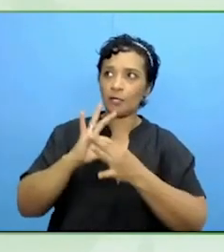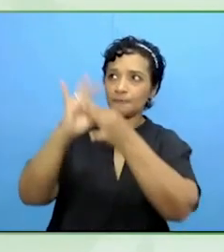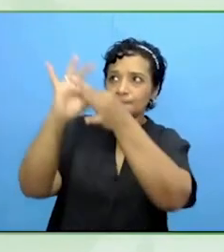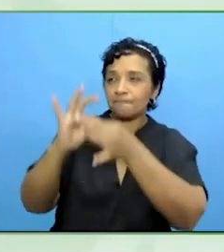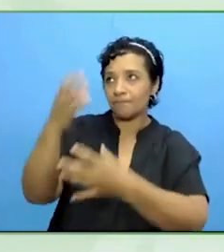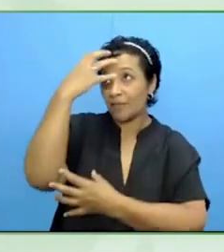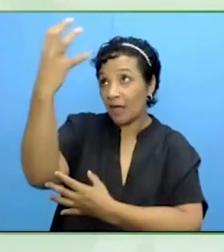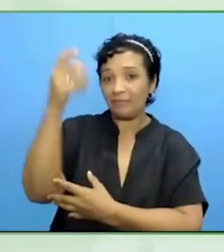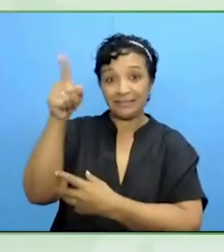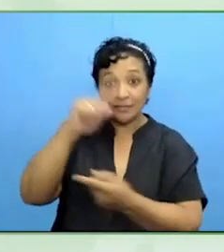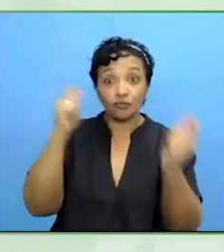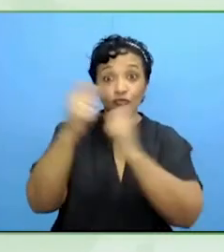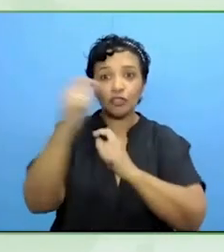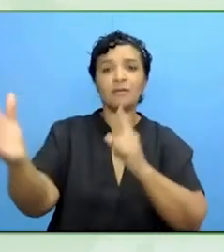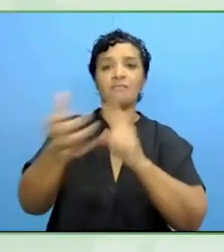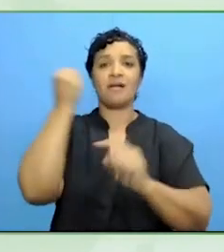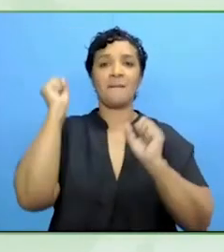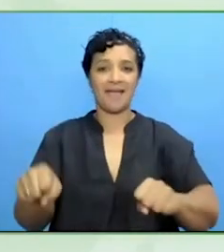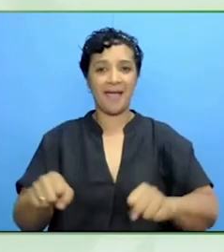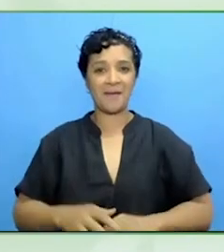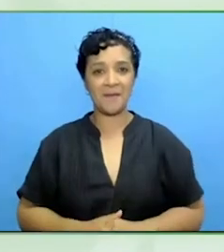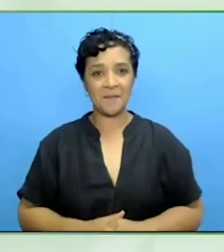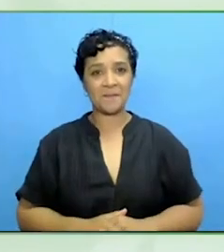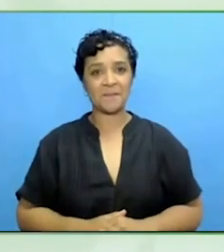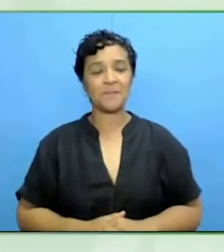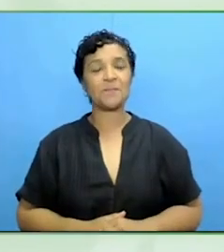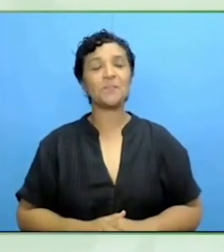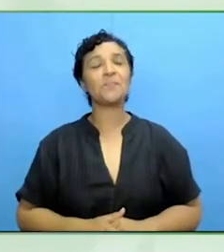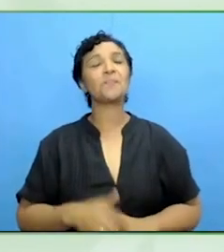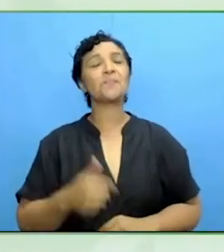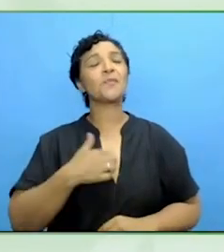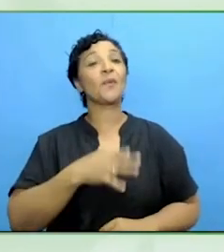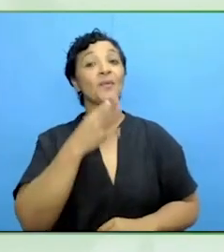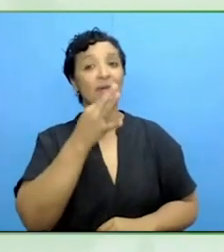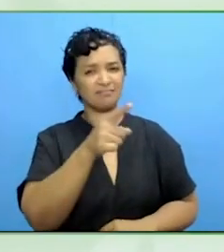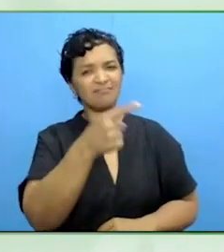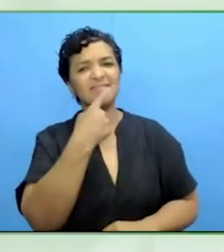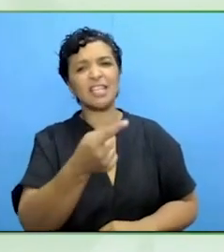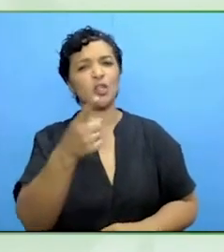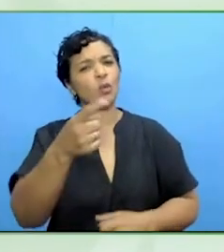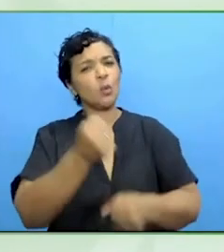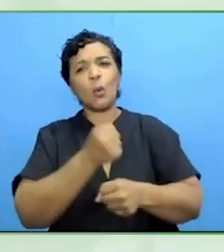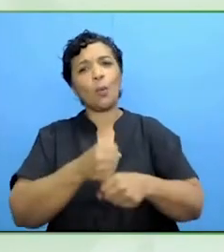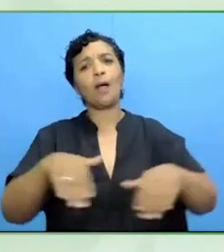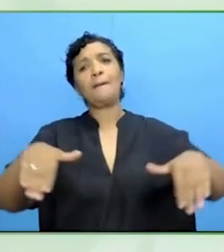I want to ask, I know that you have said you have retired as secretary general, but you are not retired at all.